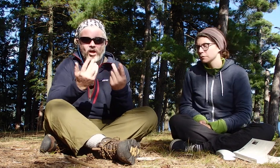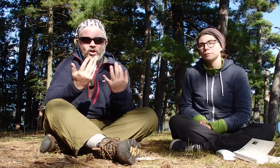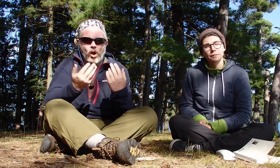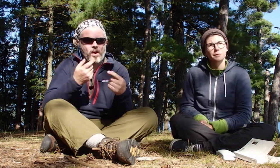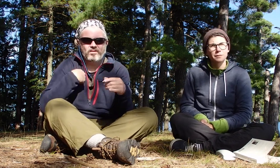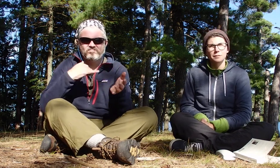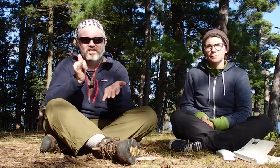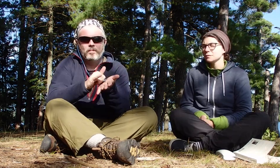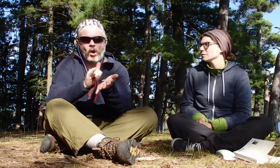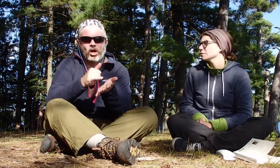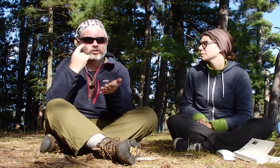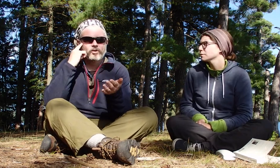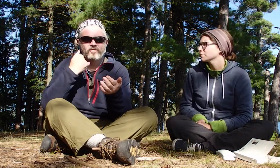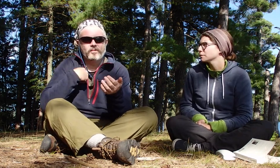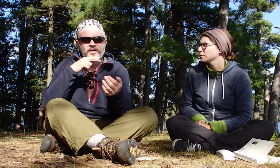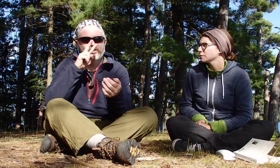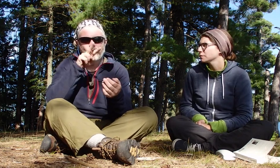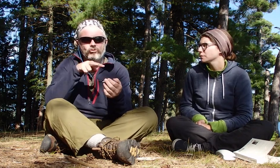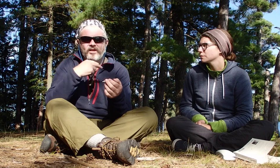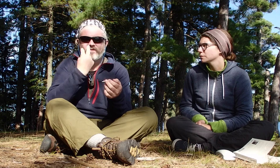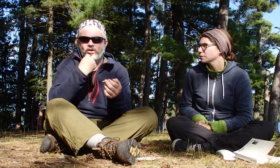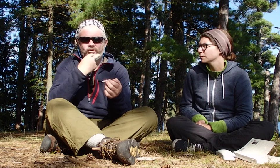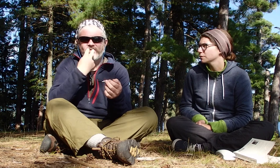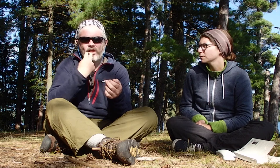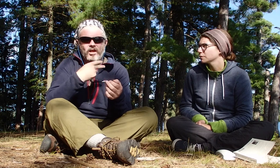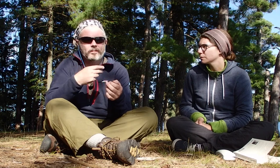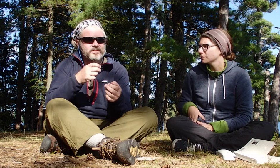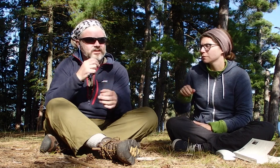going, it's impossible for me to read their lips.